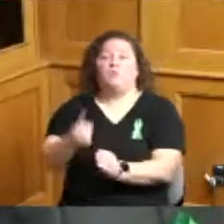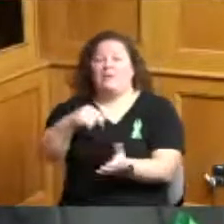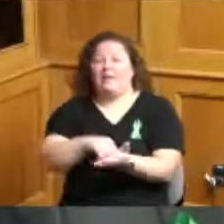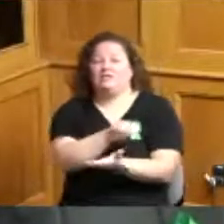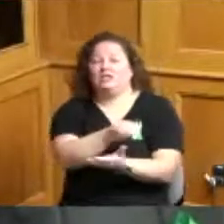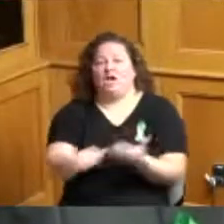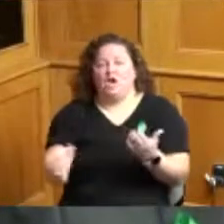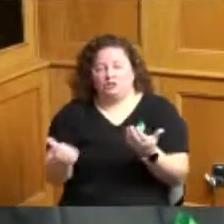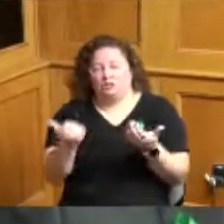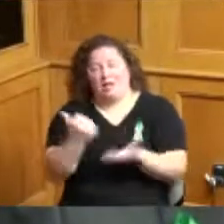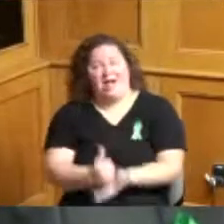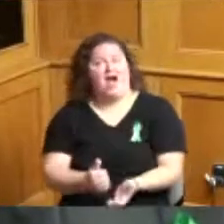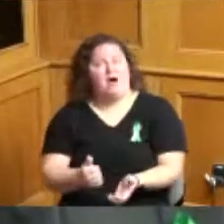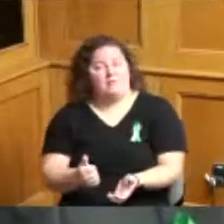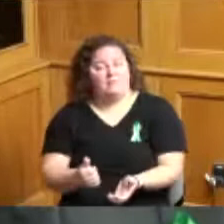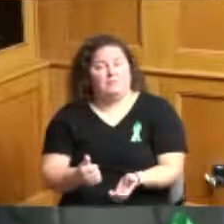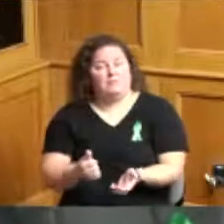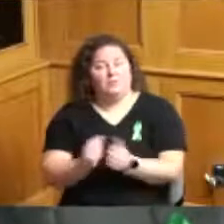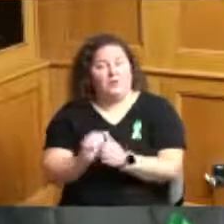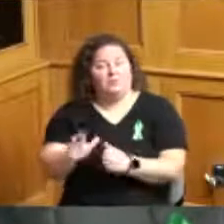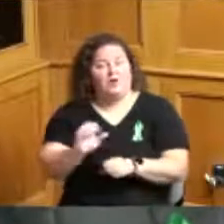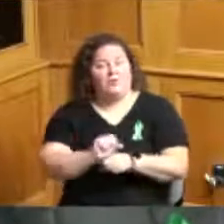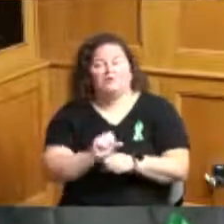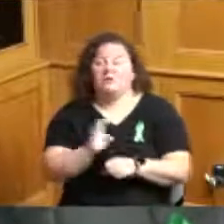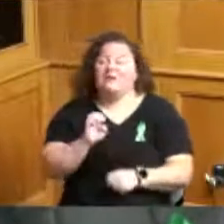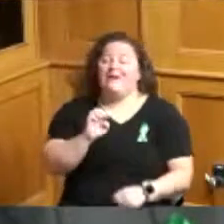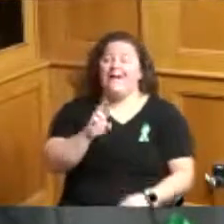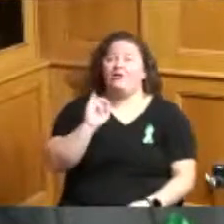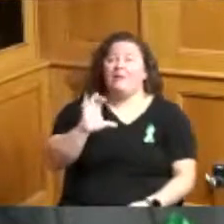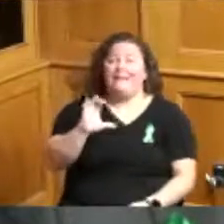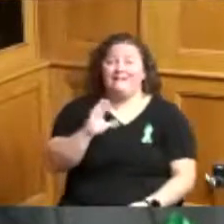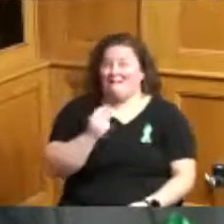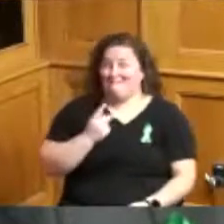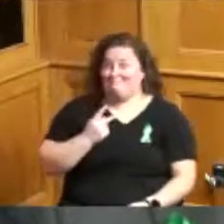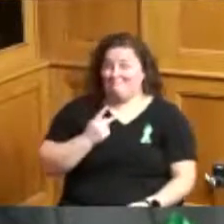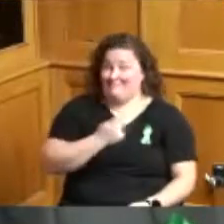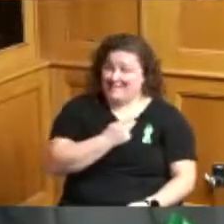county and so Eric and I got to present these big checks to these kids and it was it was good fun